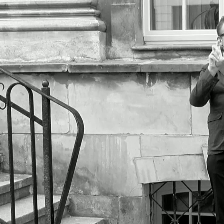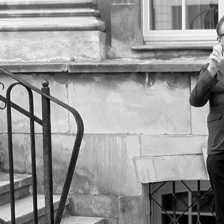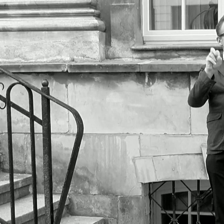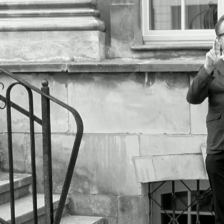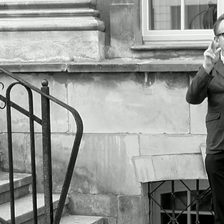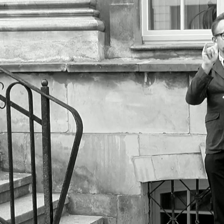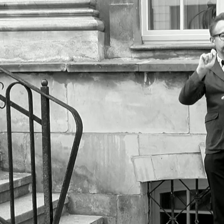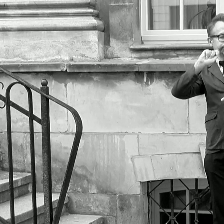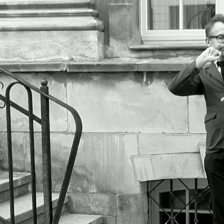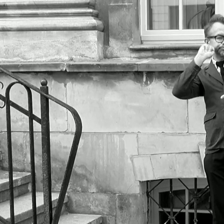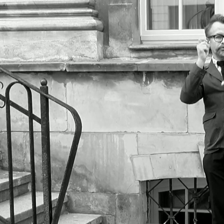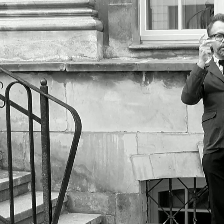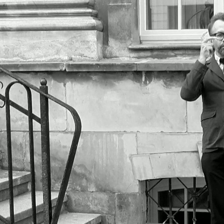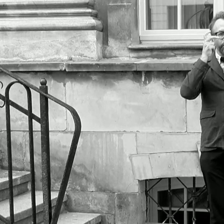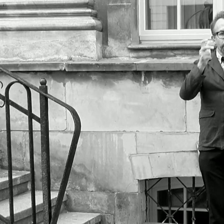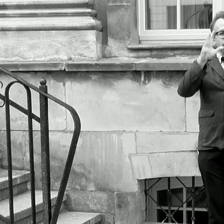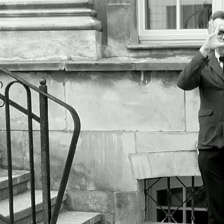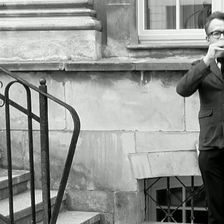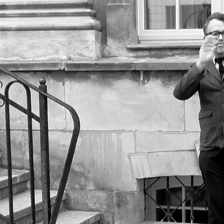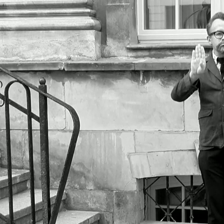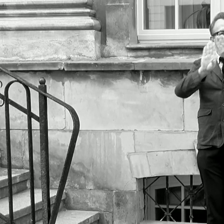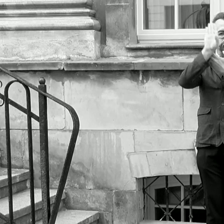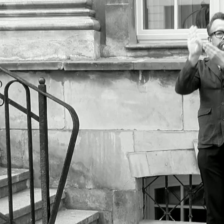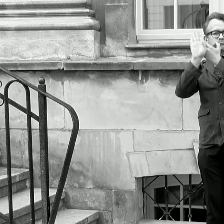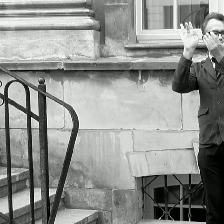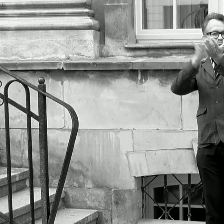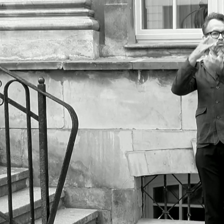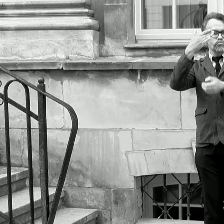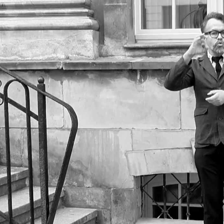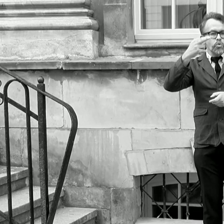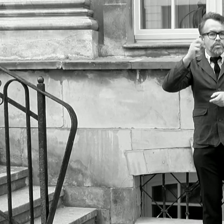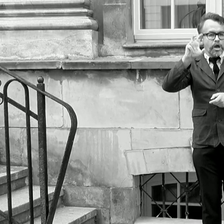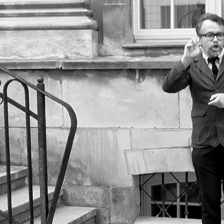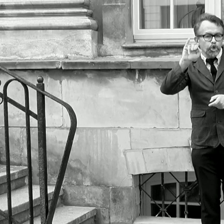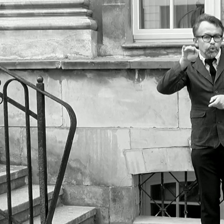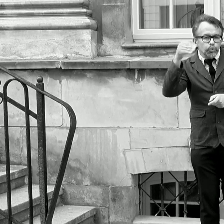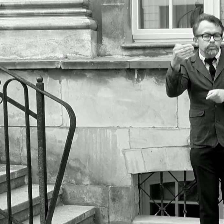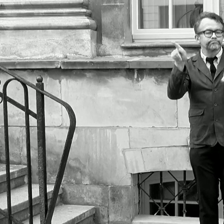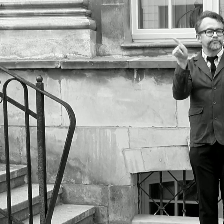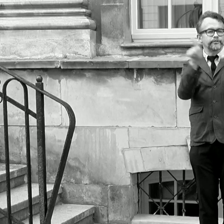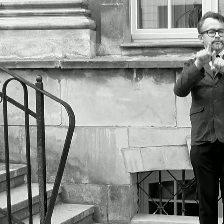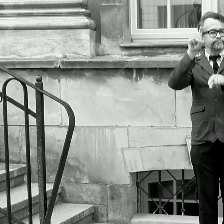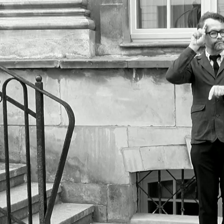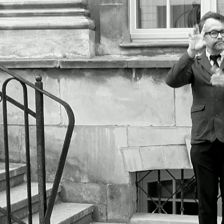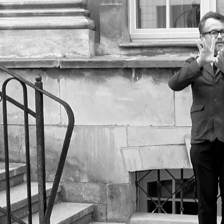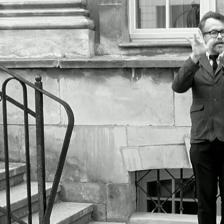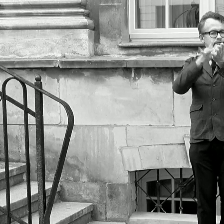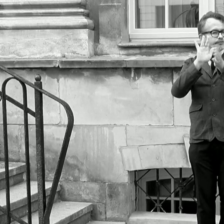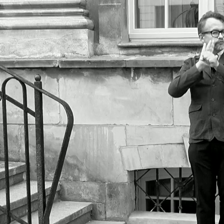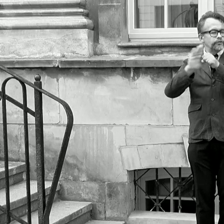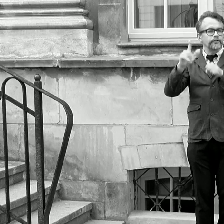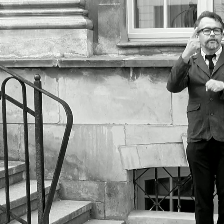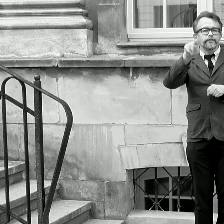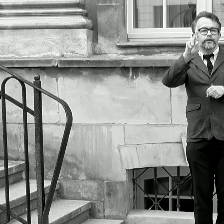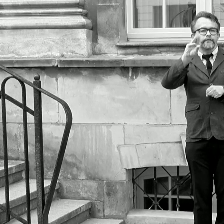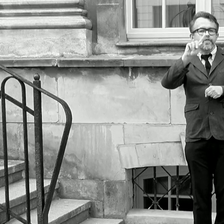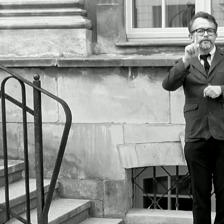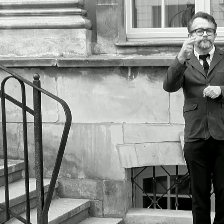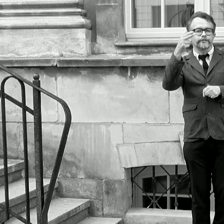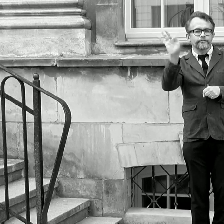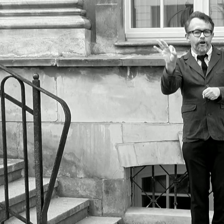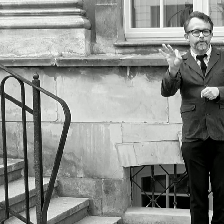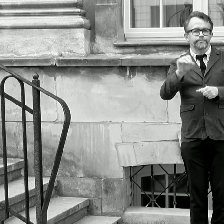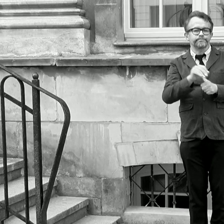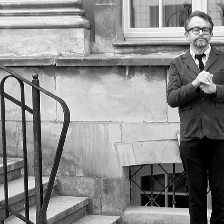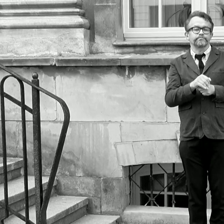For the beginning artist it was a chance for getting to know local art collections in Munich and Dresden.